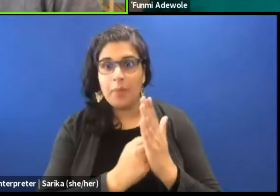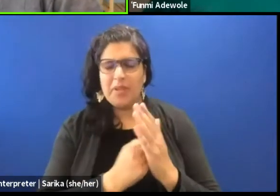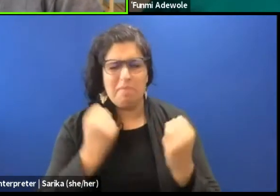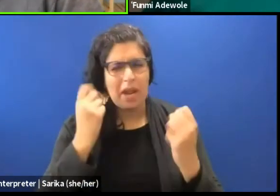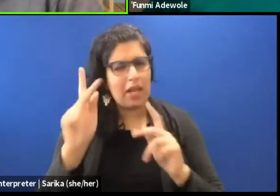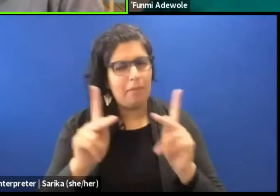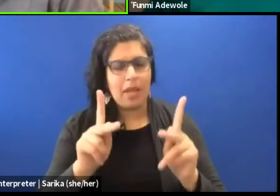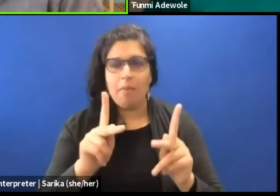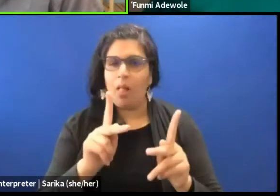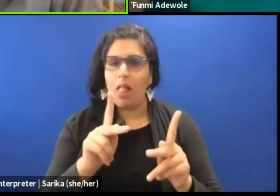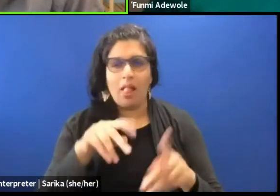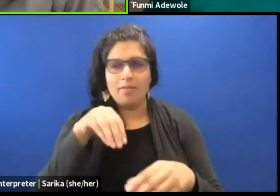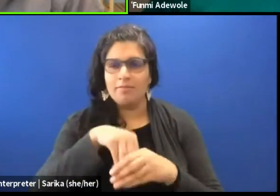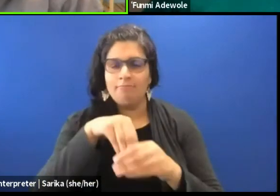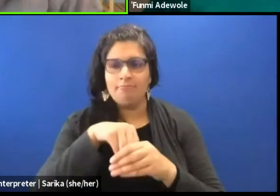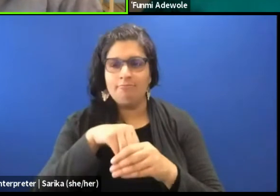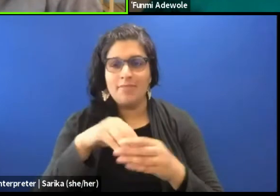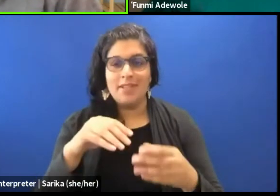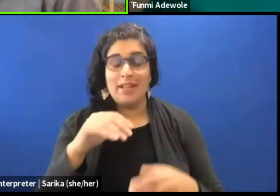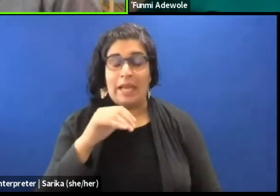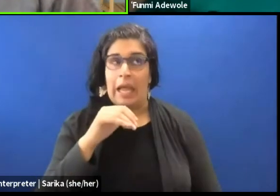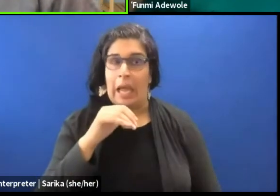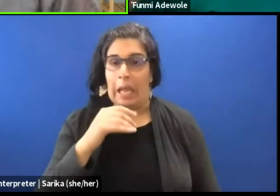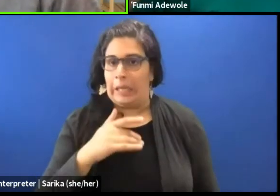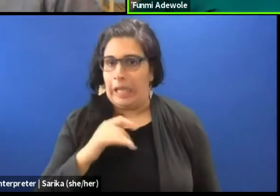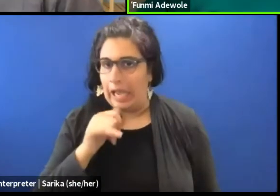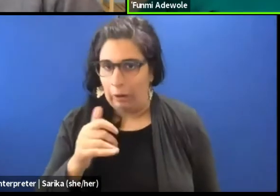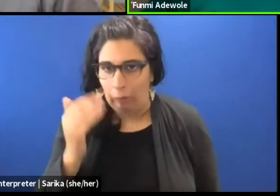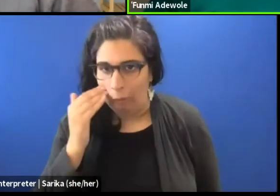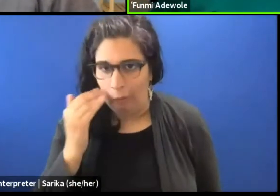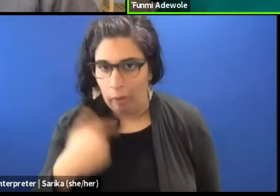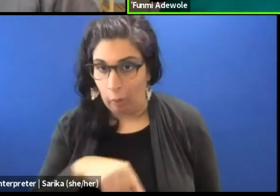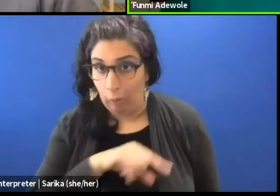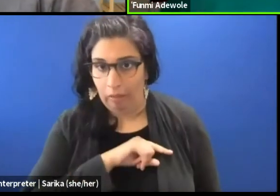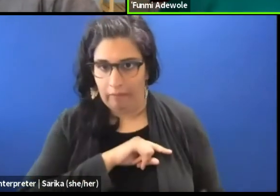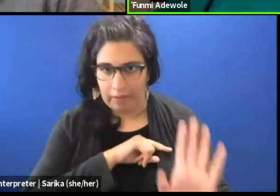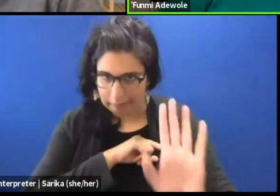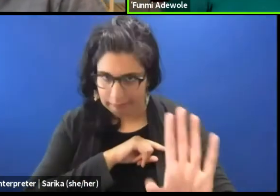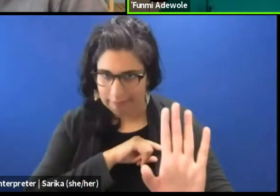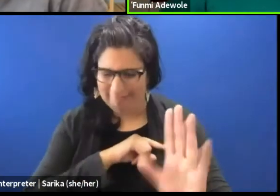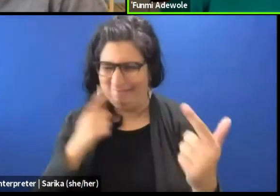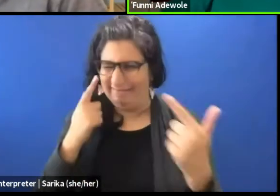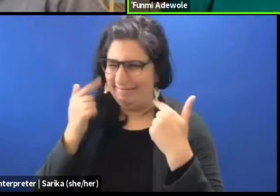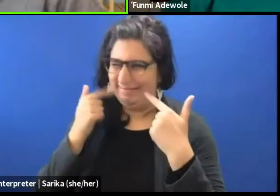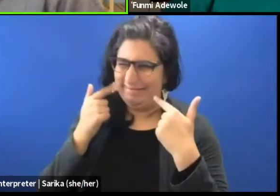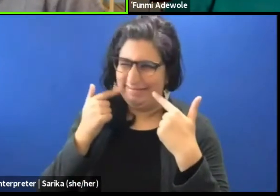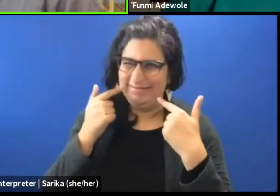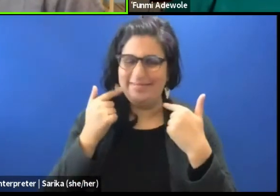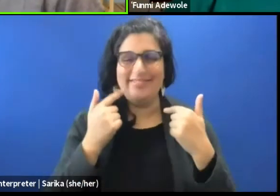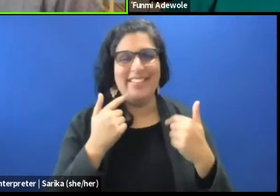You know, I won't say whether we are qualified. You know, not necessarily expert here.